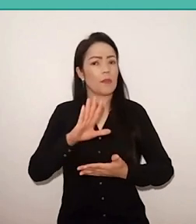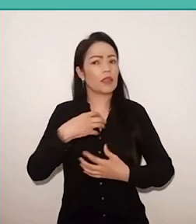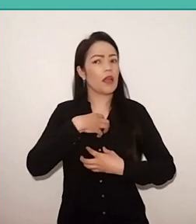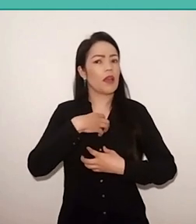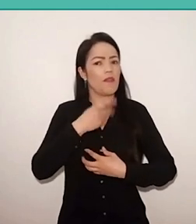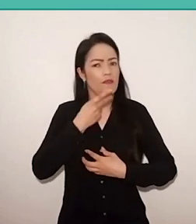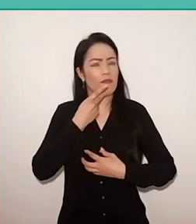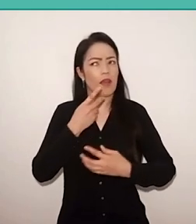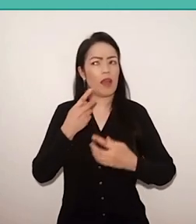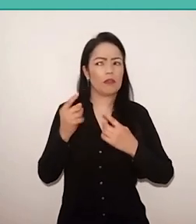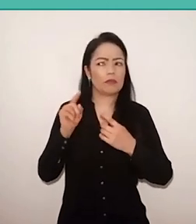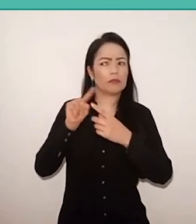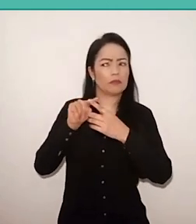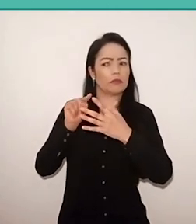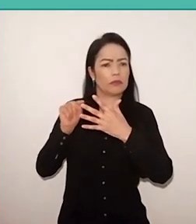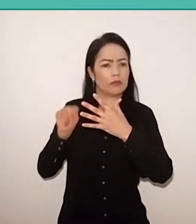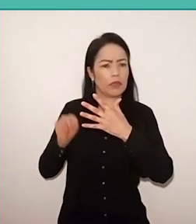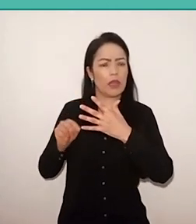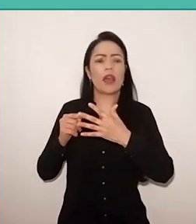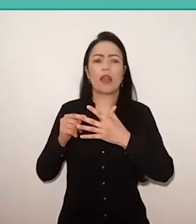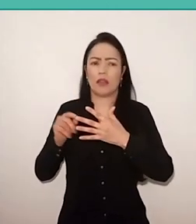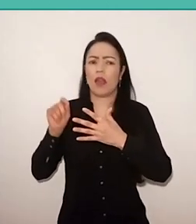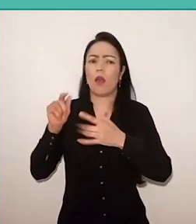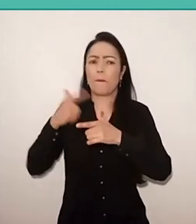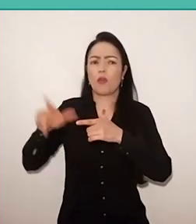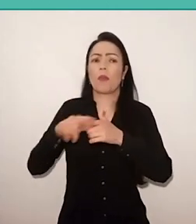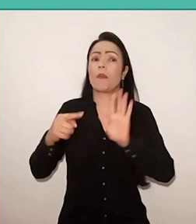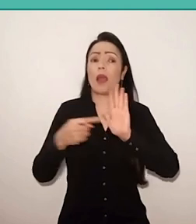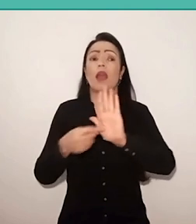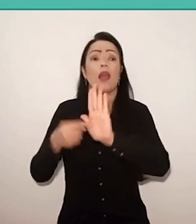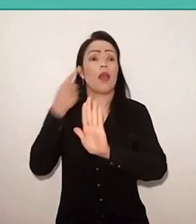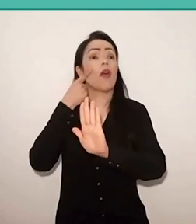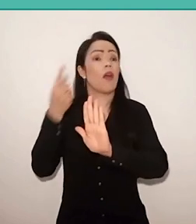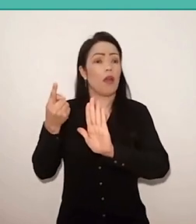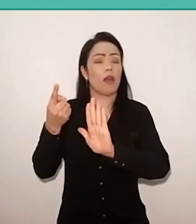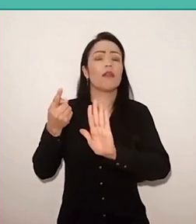we all know the characterizations from the banking school,